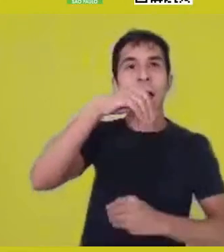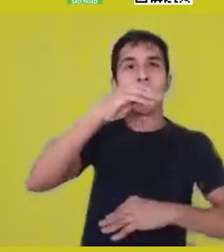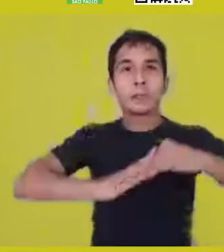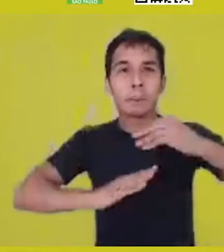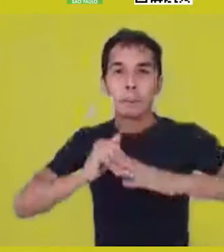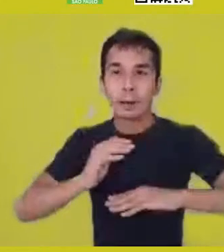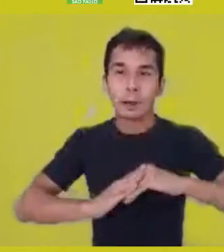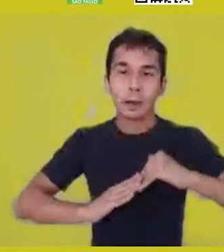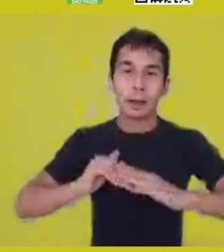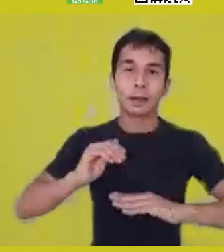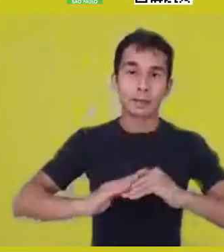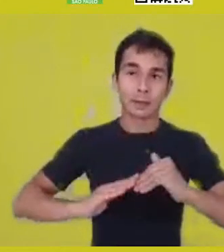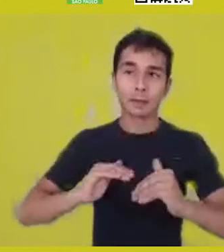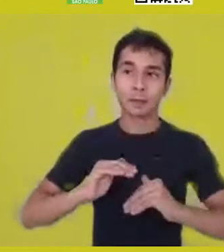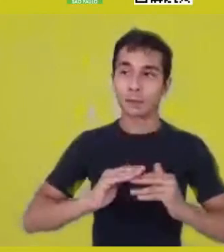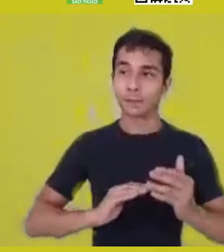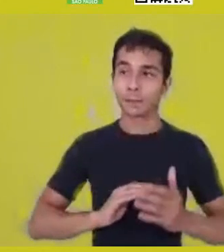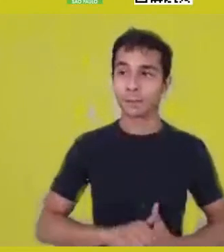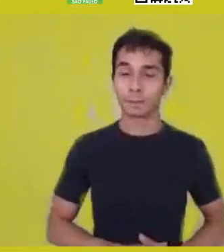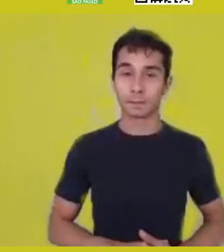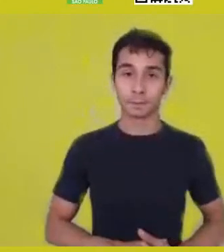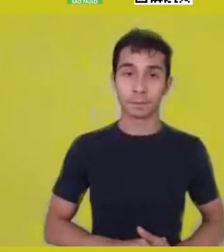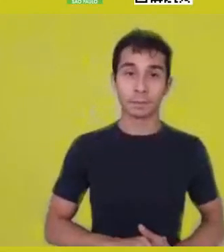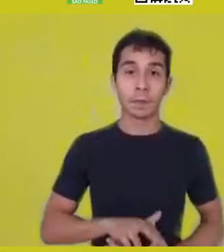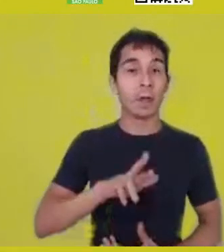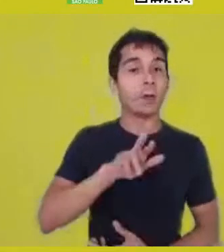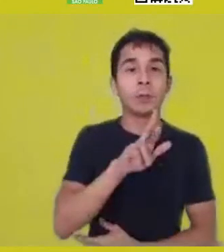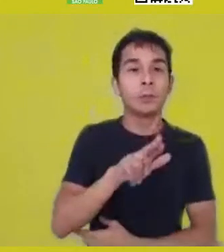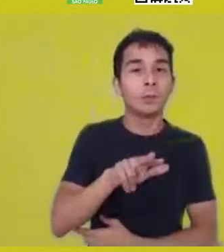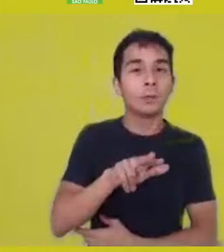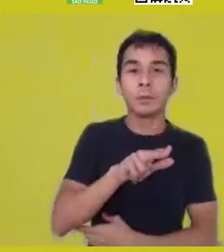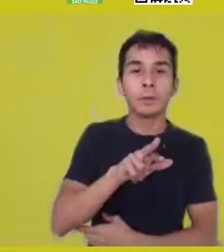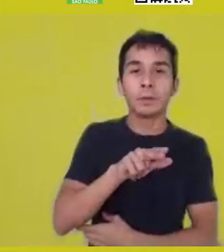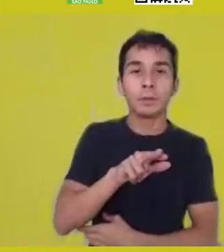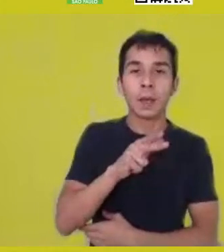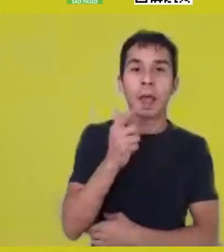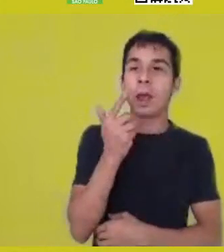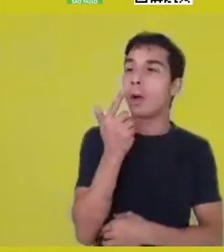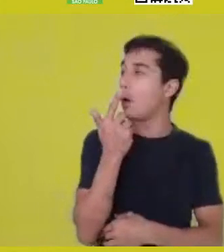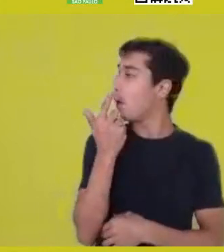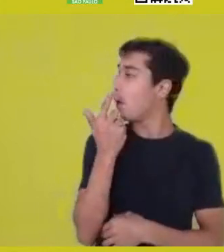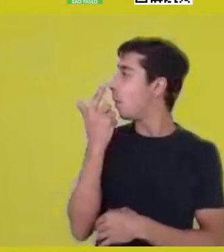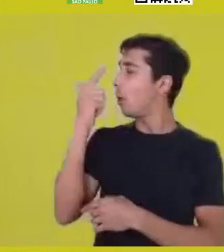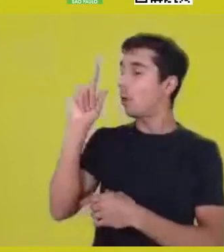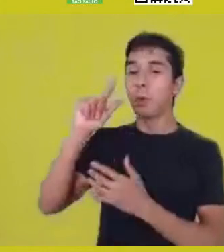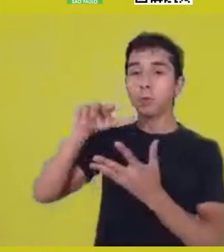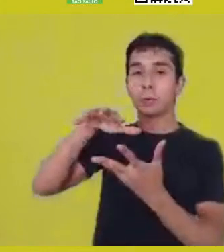that dwells in another fabled, more frail,